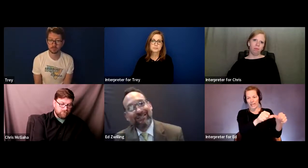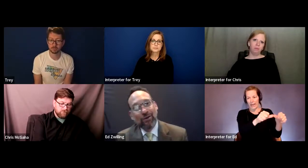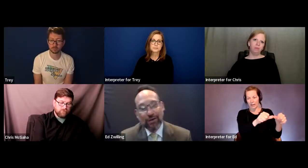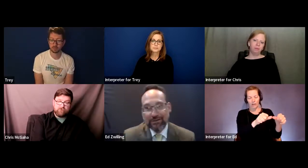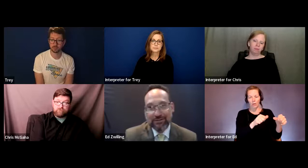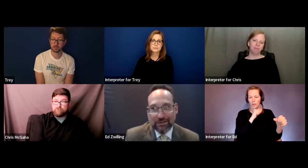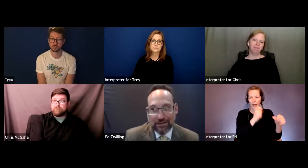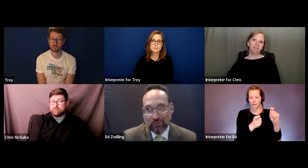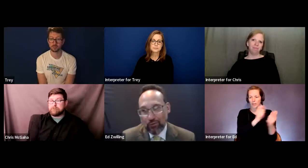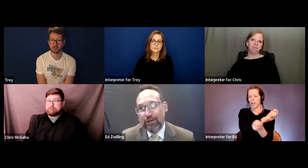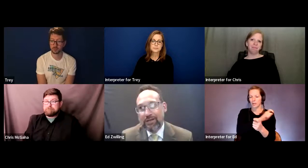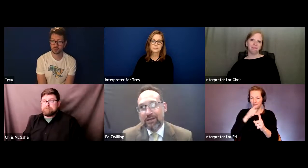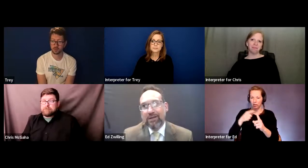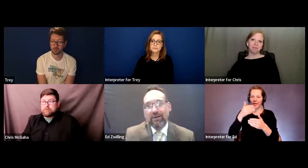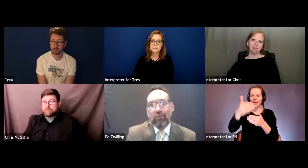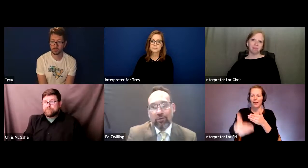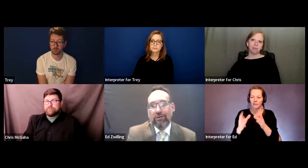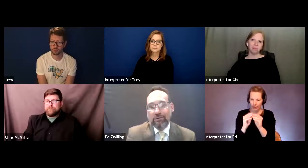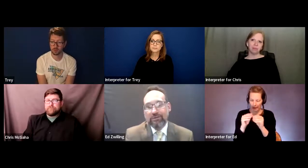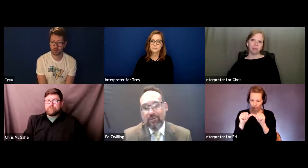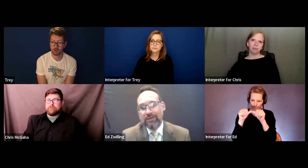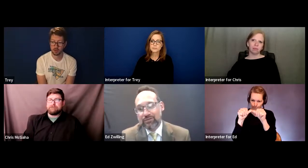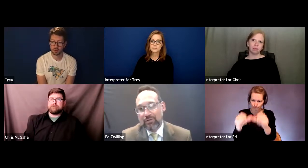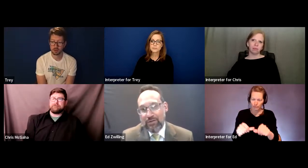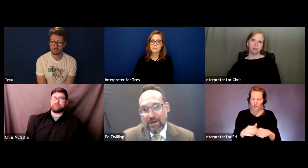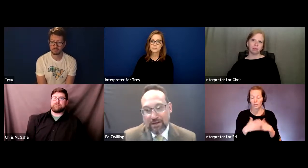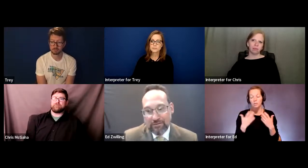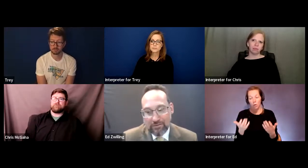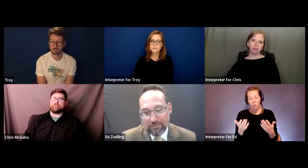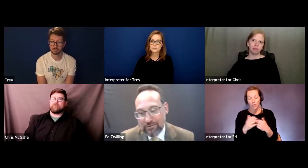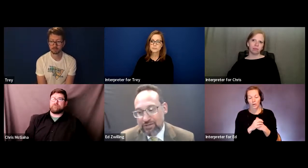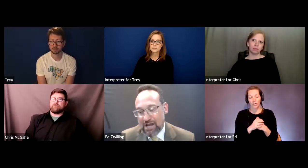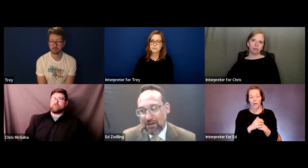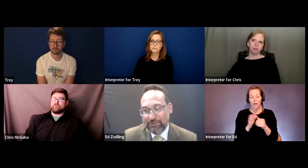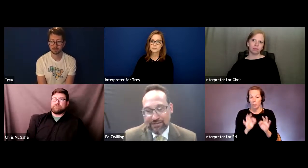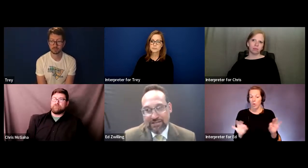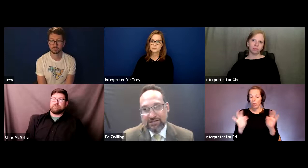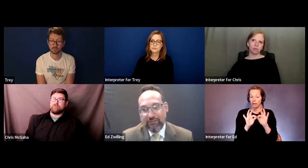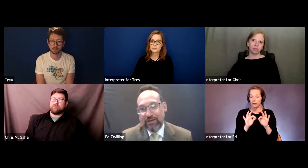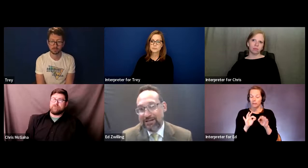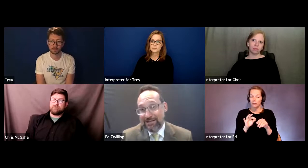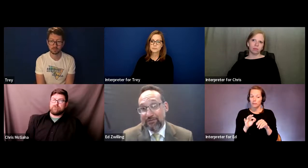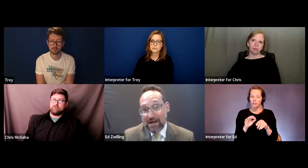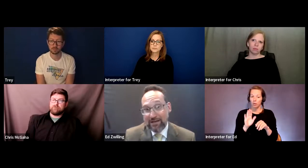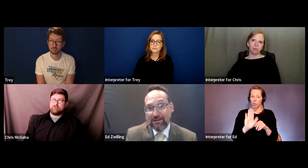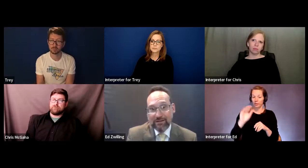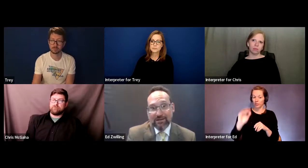And so it's really important to make sure that your child's needs have been identified